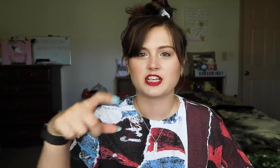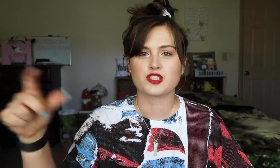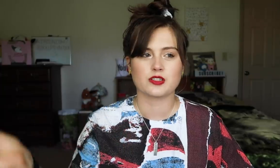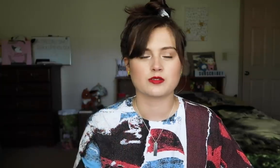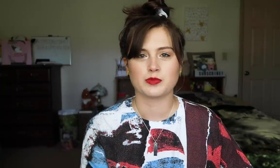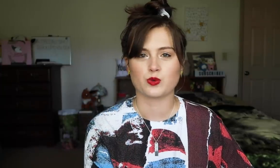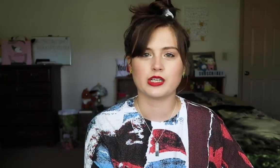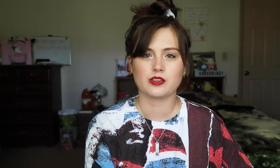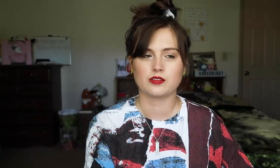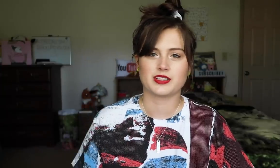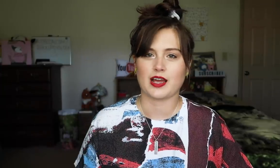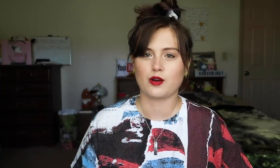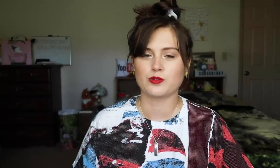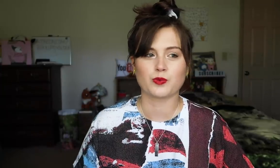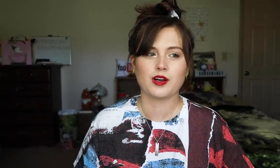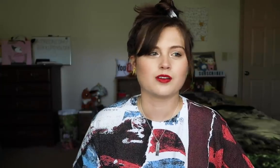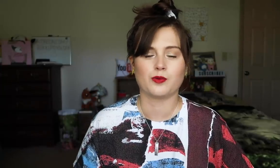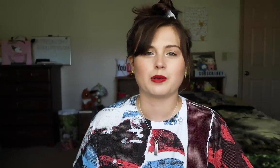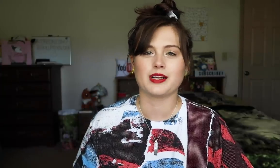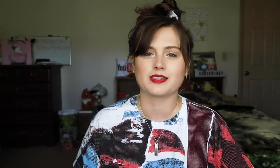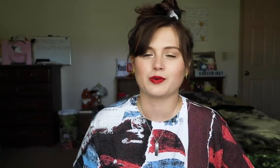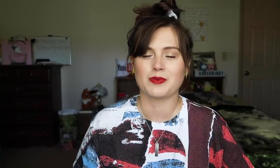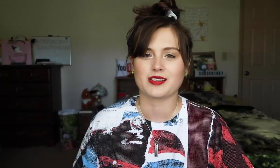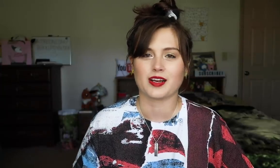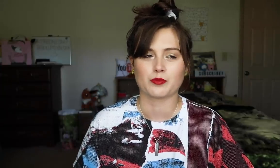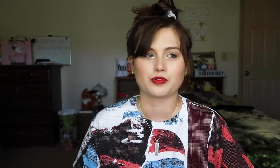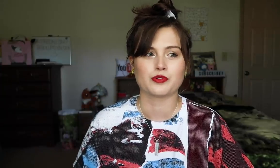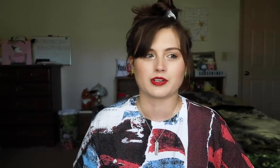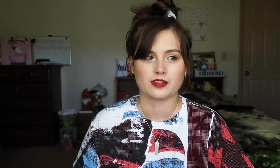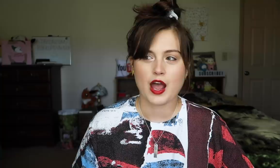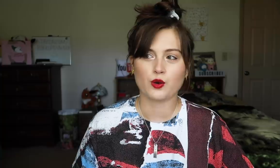Distinction between the sounds. What am I saying? Brewery.